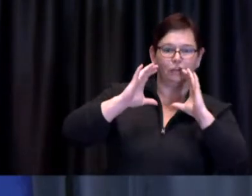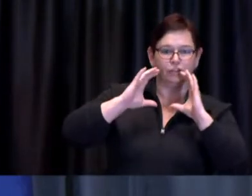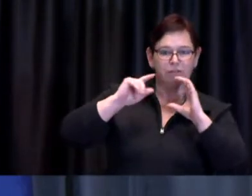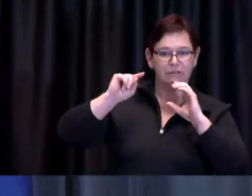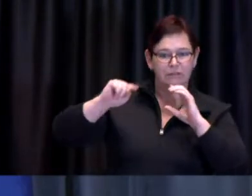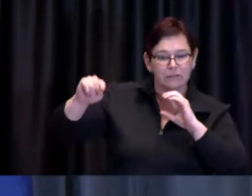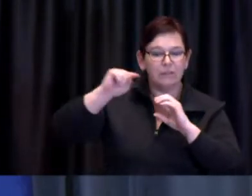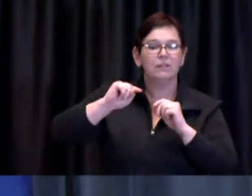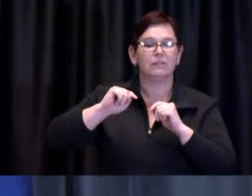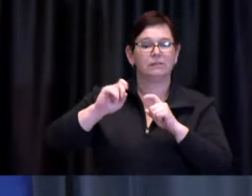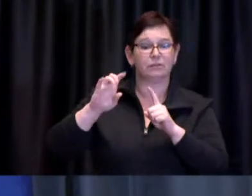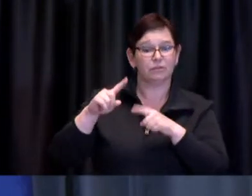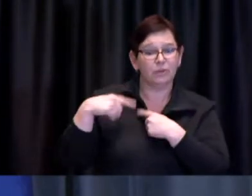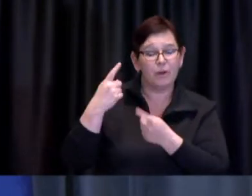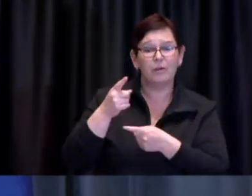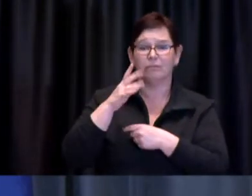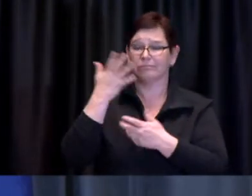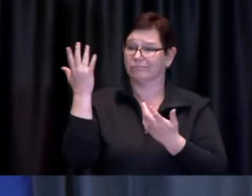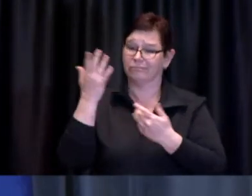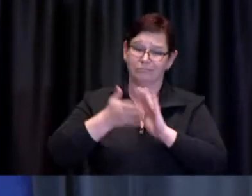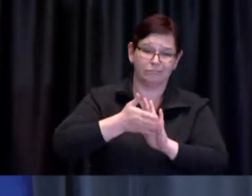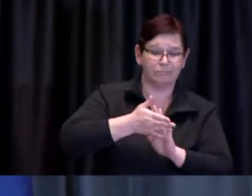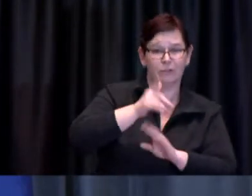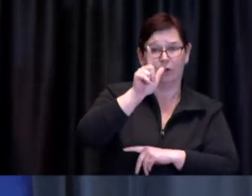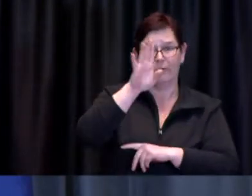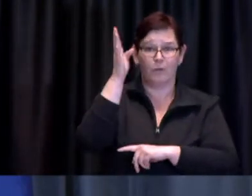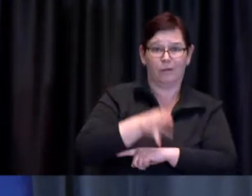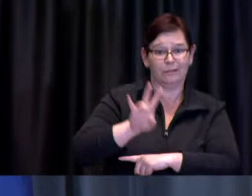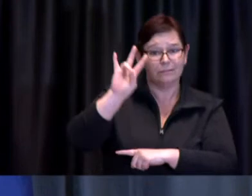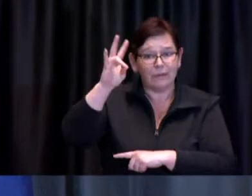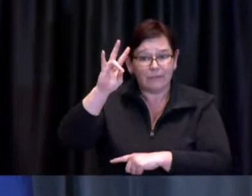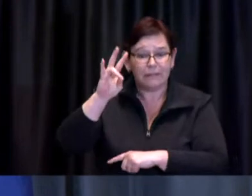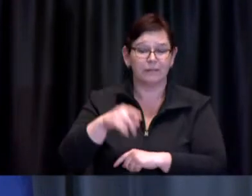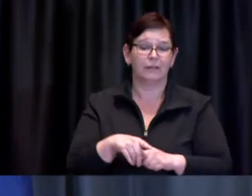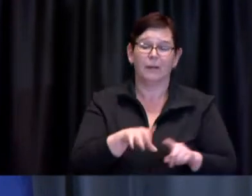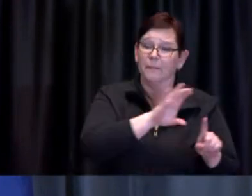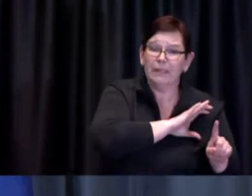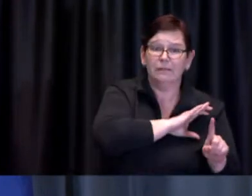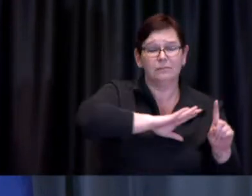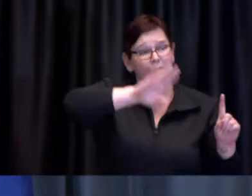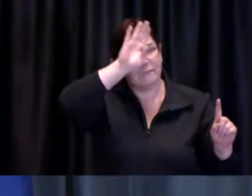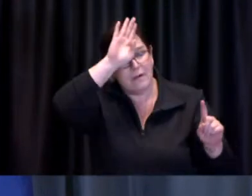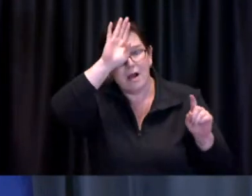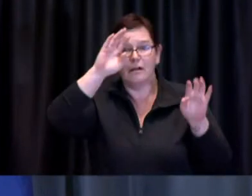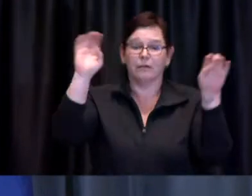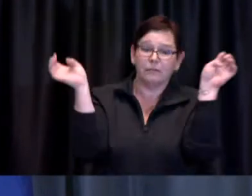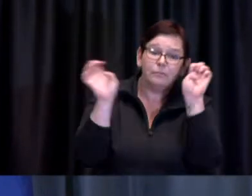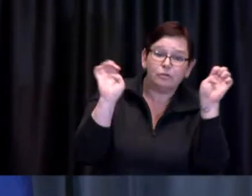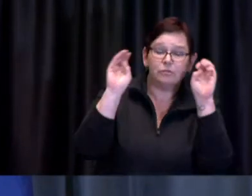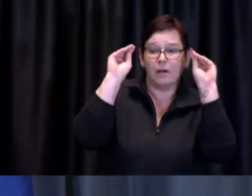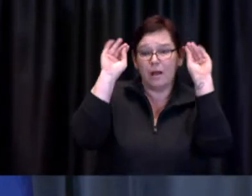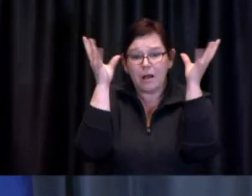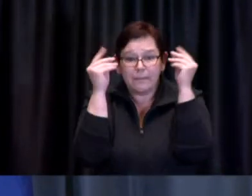our 911 operators and our Police, Fire and Paramedic Services call takers and dispatchers